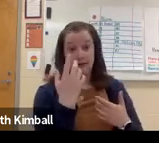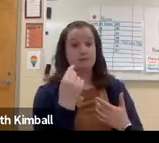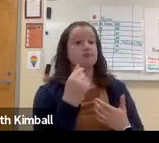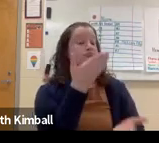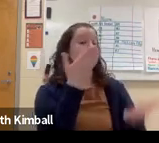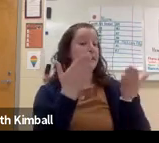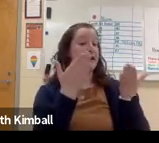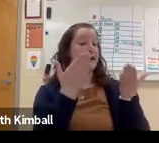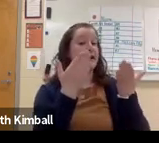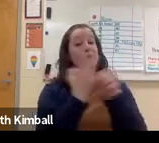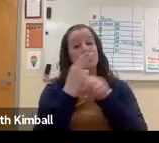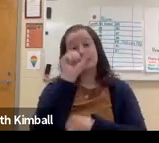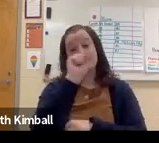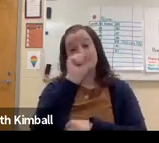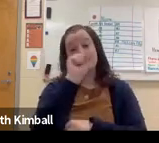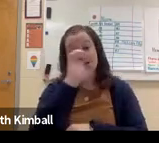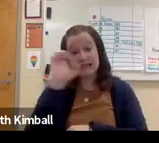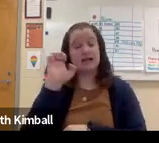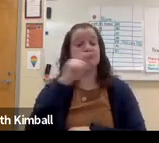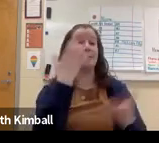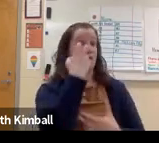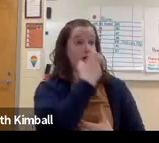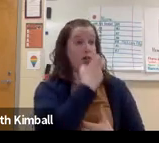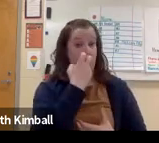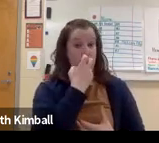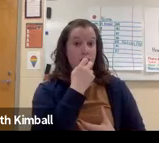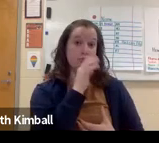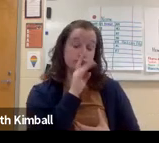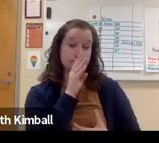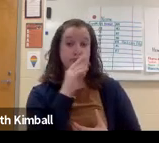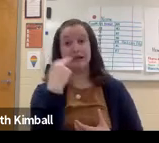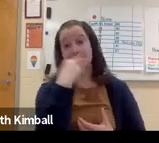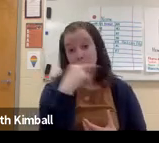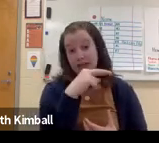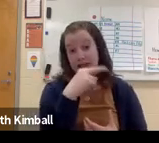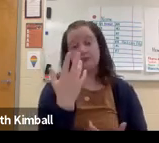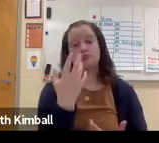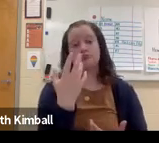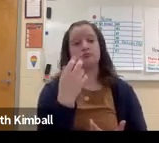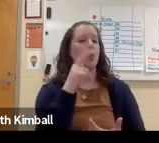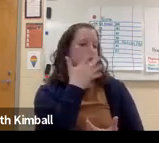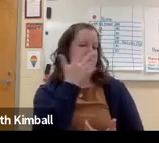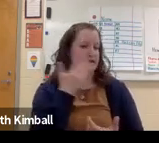So if someone speaks spoken English and maybe they're in an oral environment,